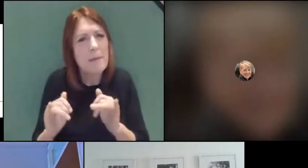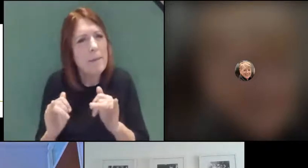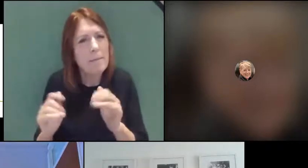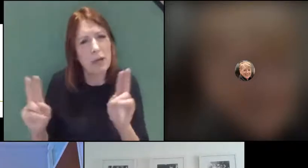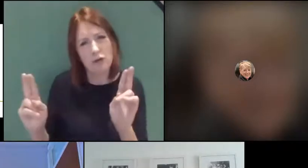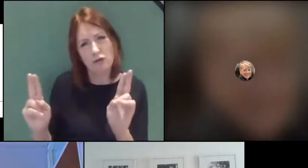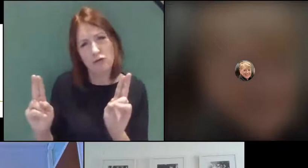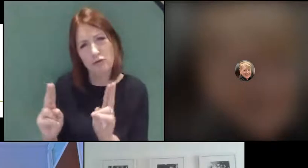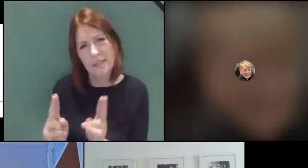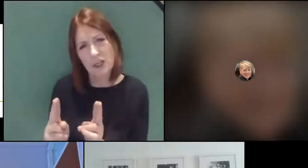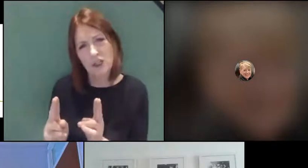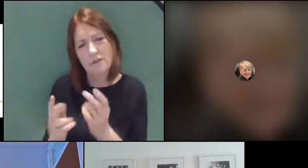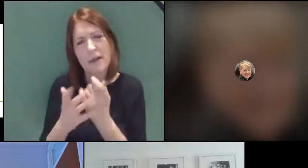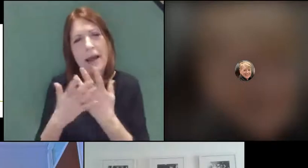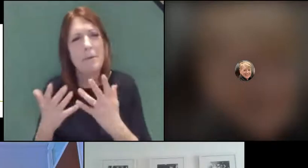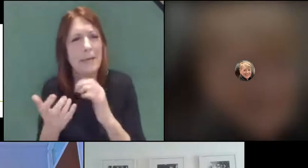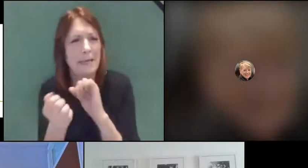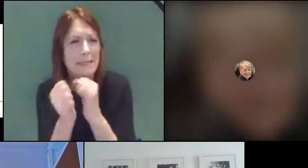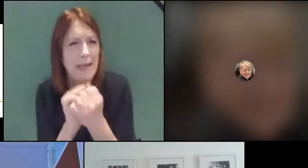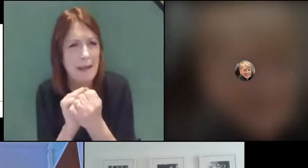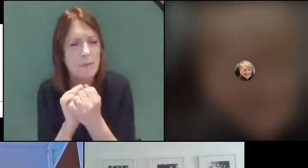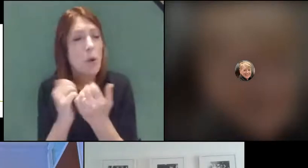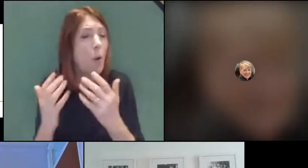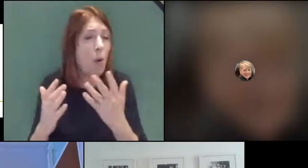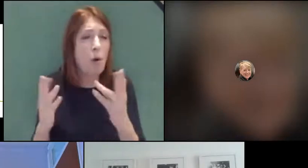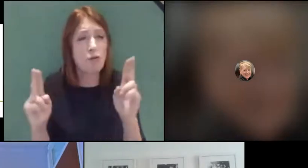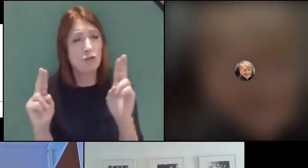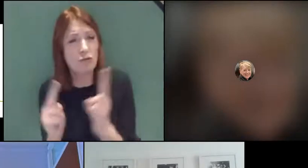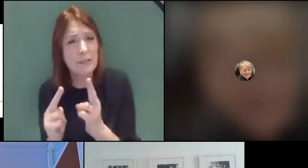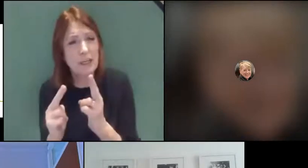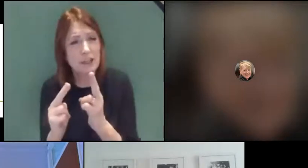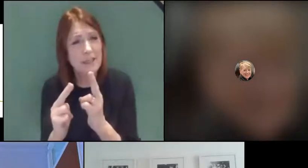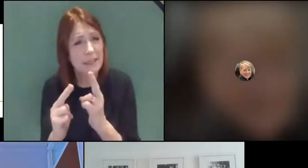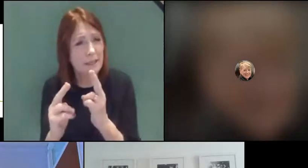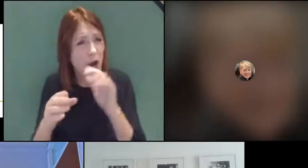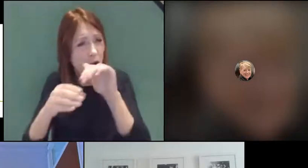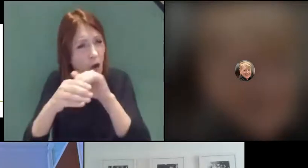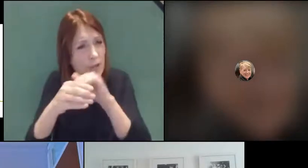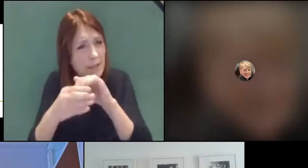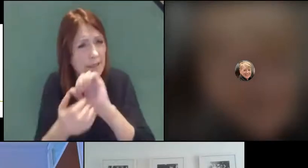number of exams or some of the content. Then there's a question about whether the